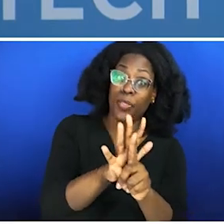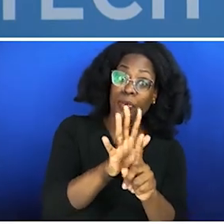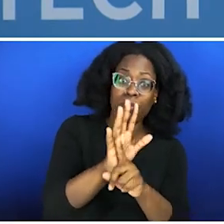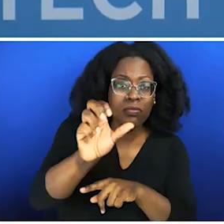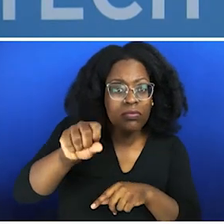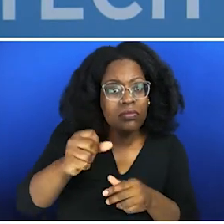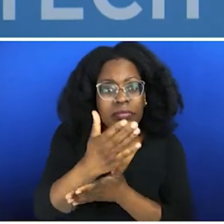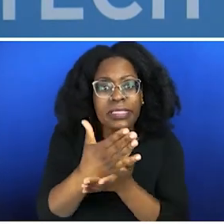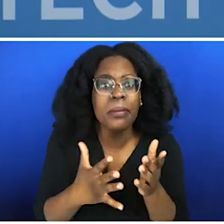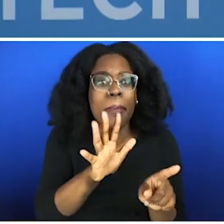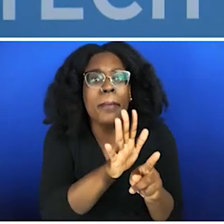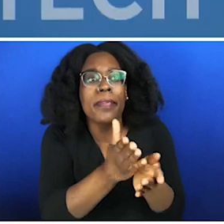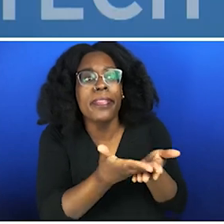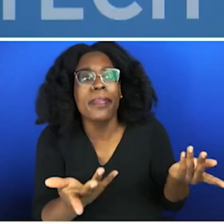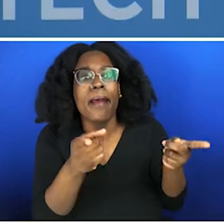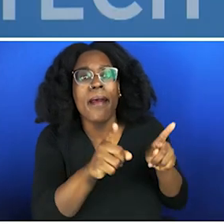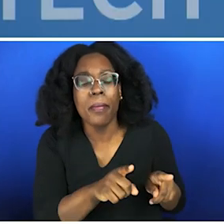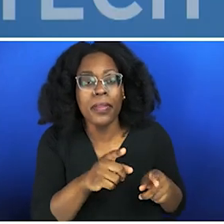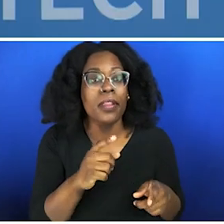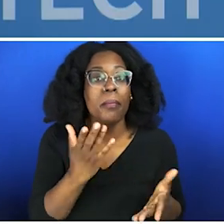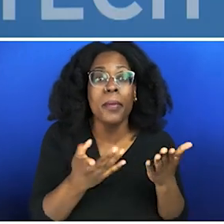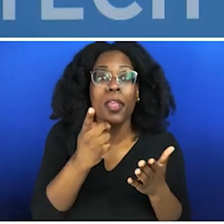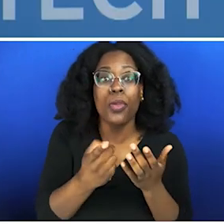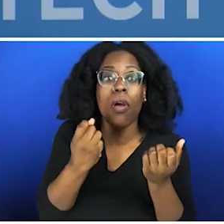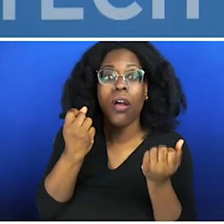if it's not popular? Because let's be real, there's a lot of popularity cliques and dynamics